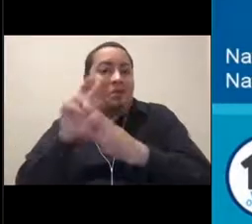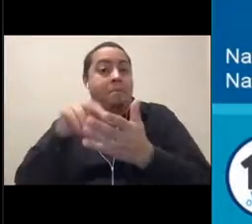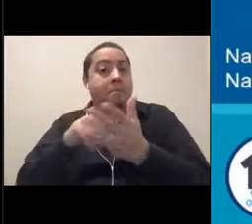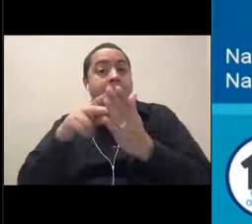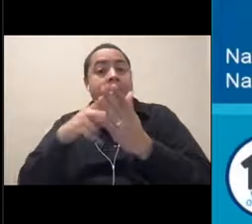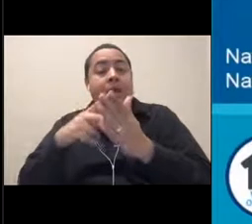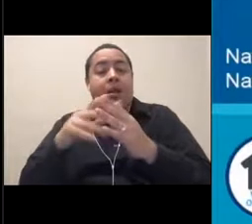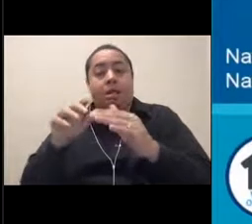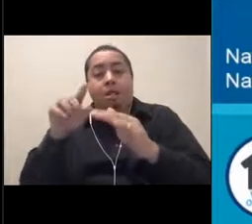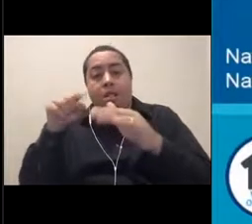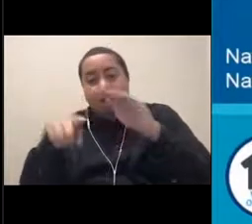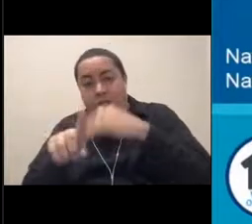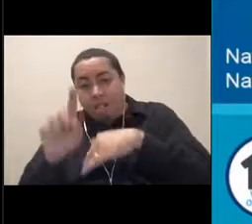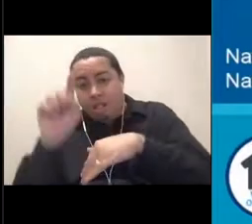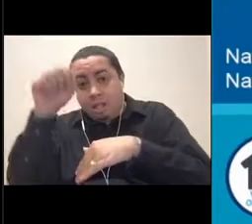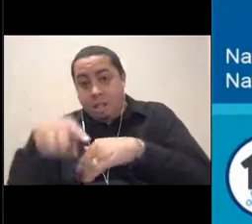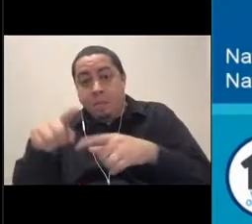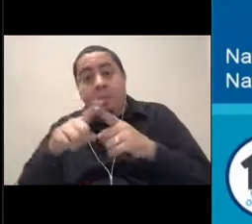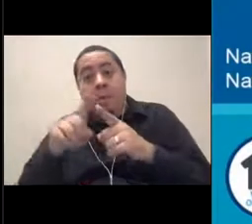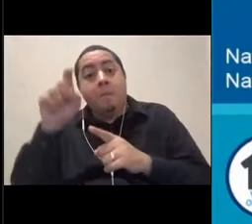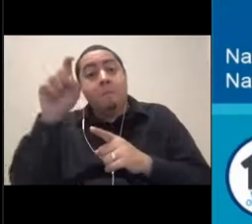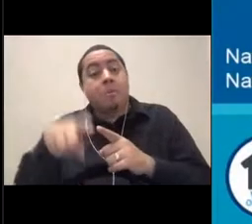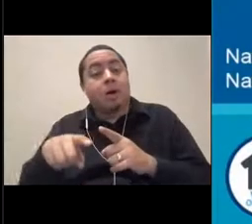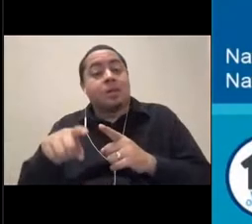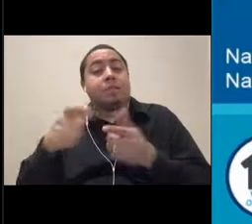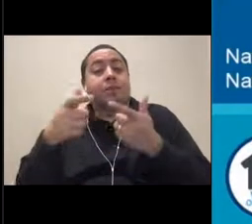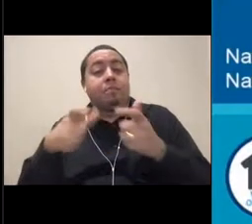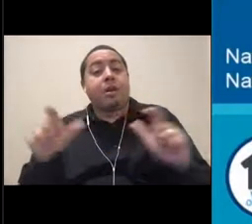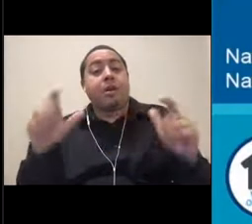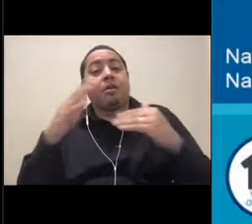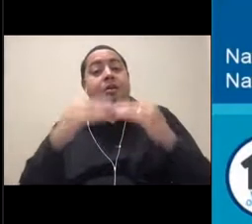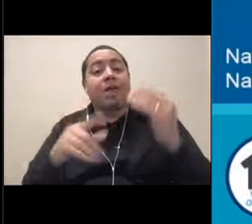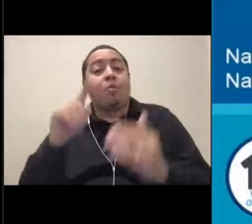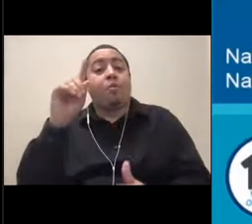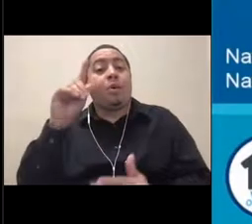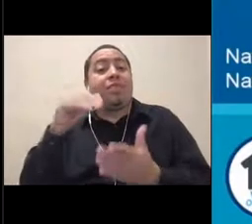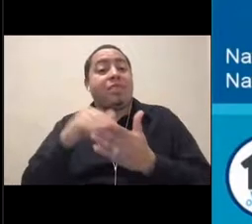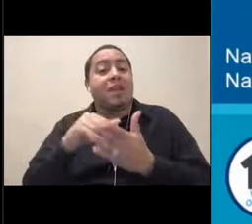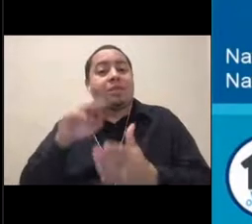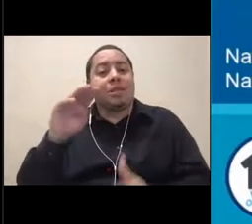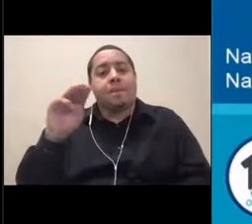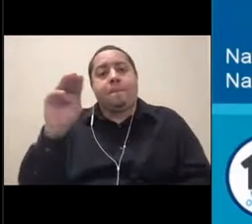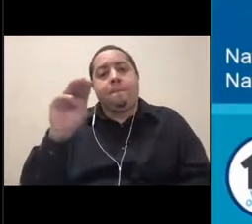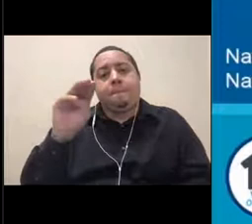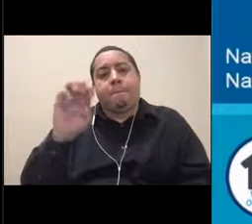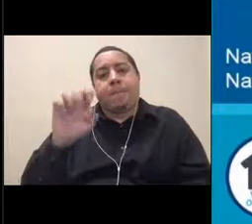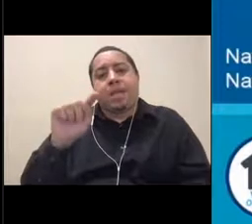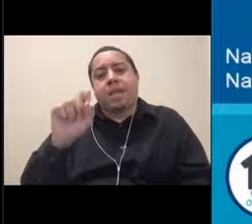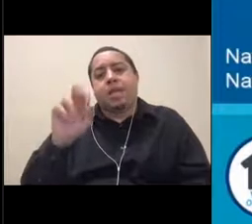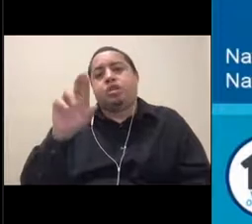but it has to come up greater than 1,000 meters from the surrounding seafloor.